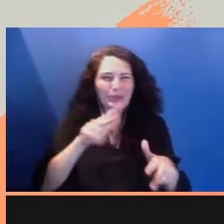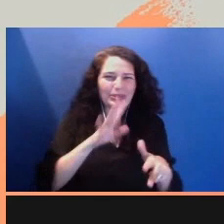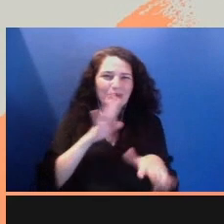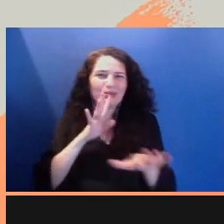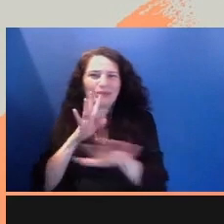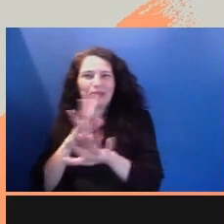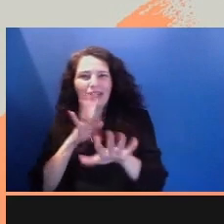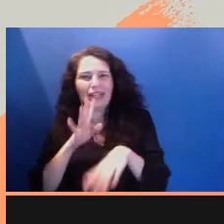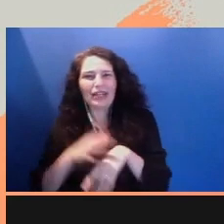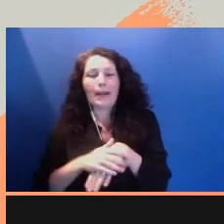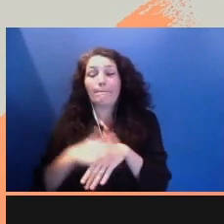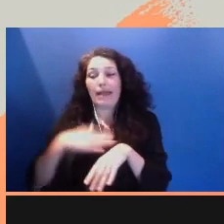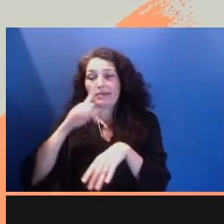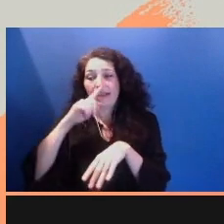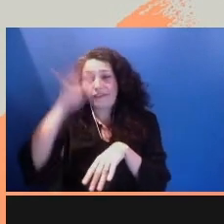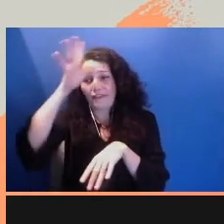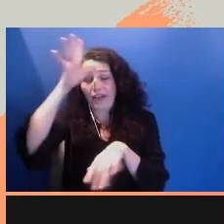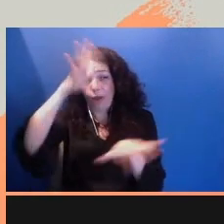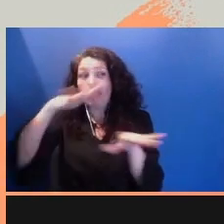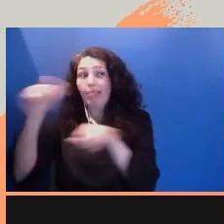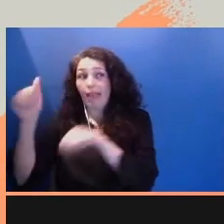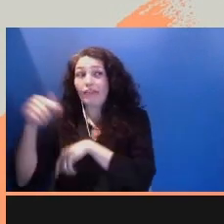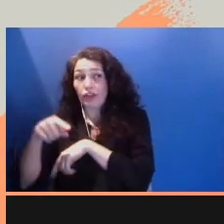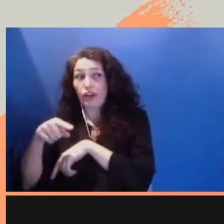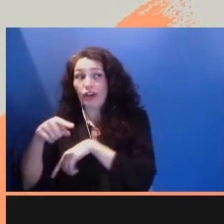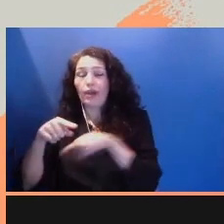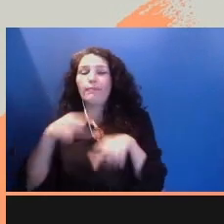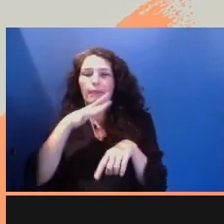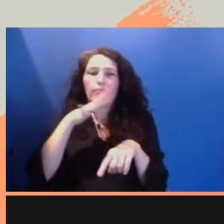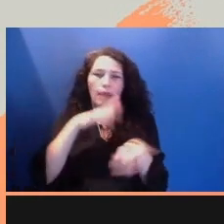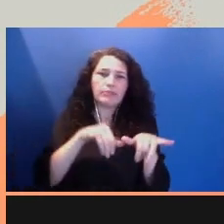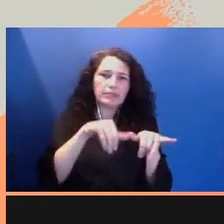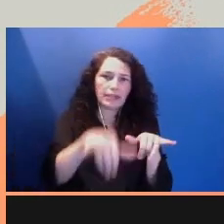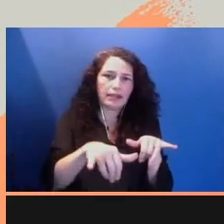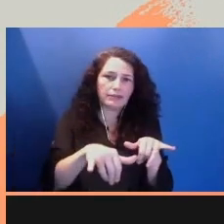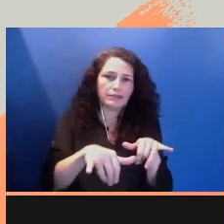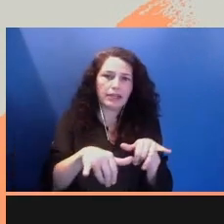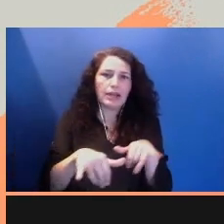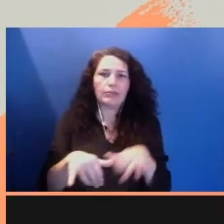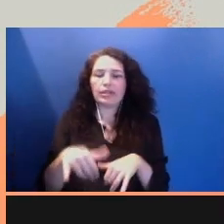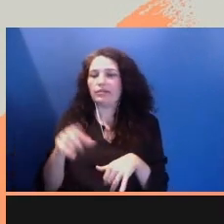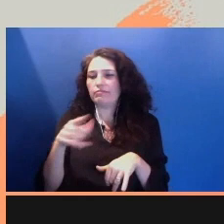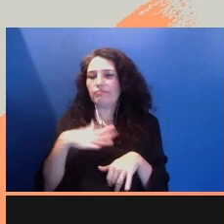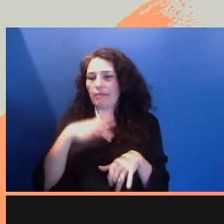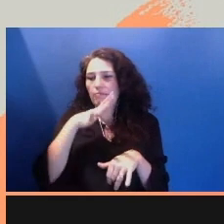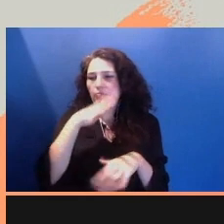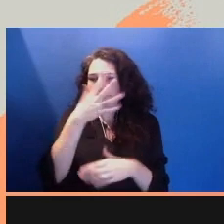My mother died just as her favorite crimson hibiscus burst into flower and the hummingbirds